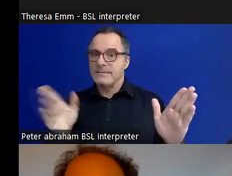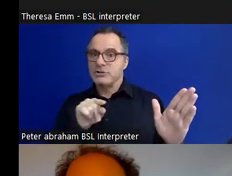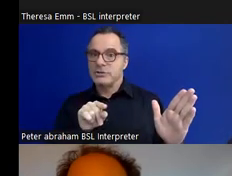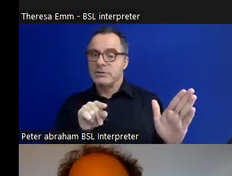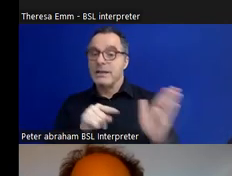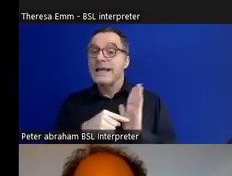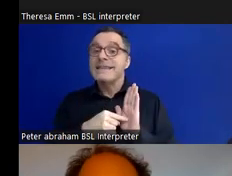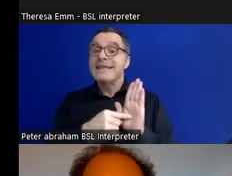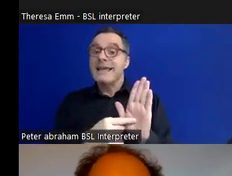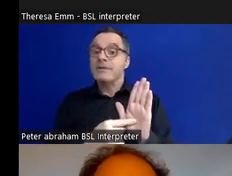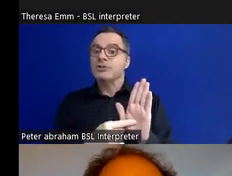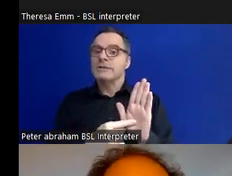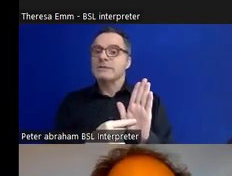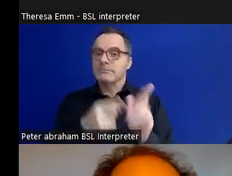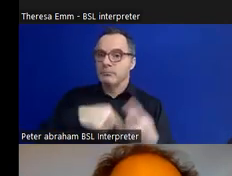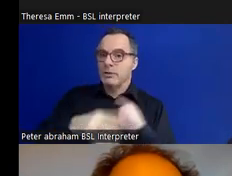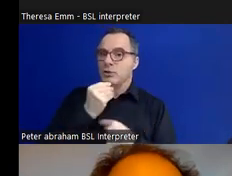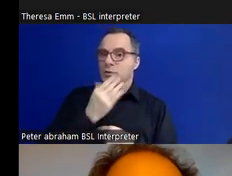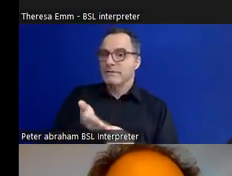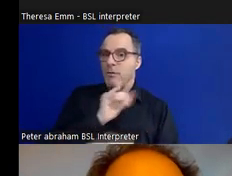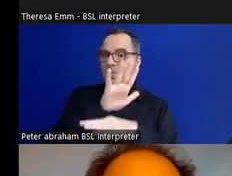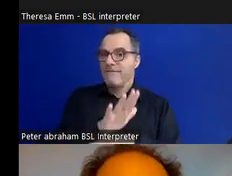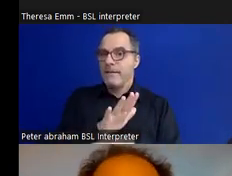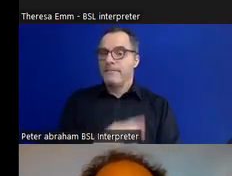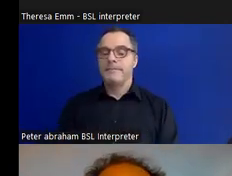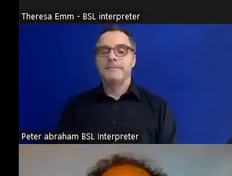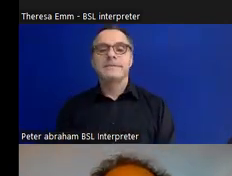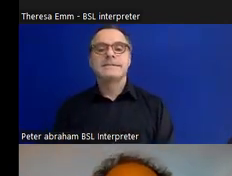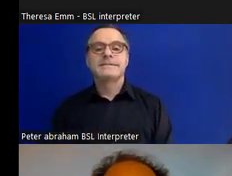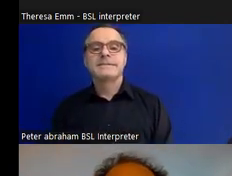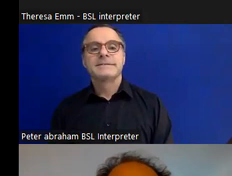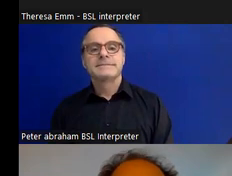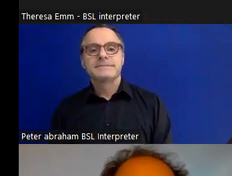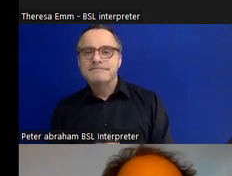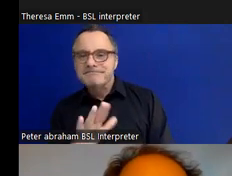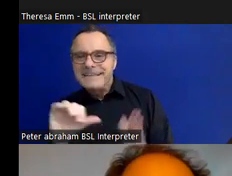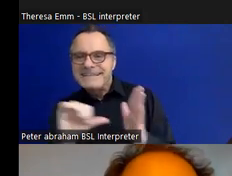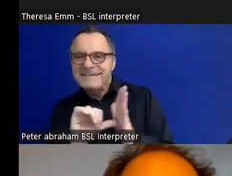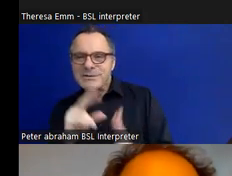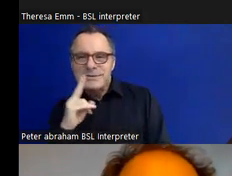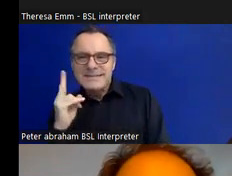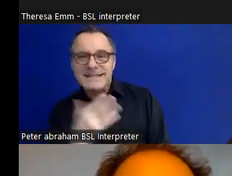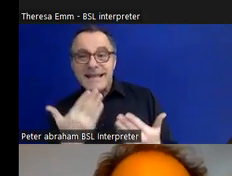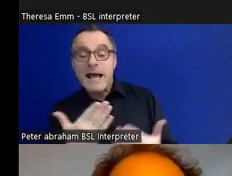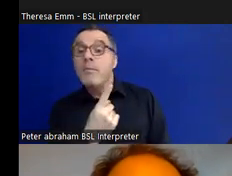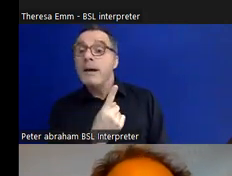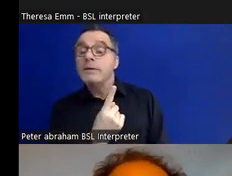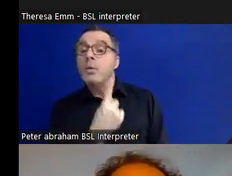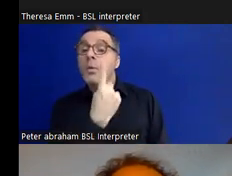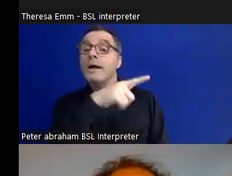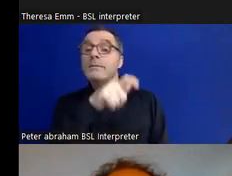within this, it's hard to see from... there's an image of Paul Hunt there who famously wrote